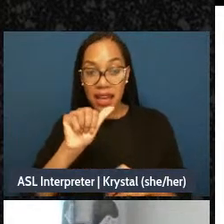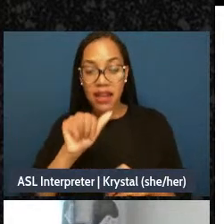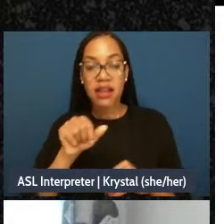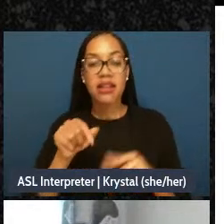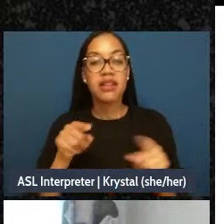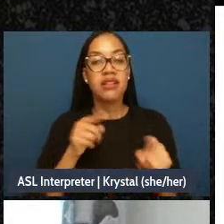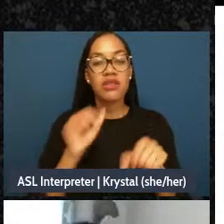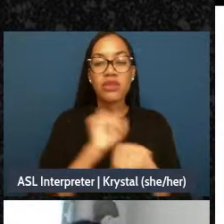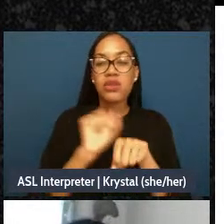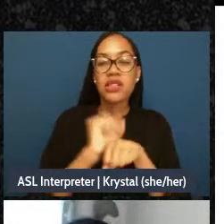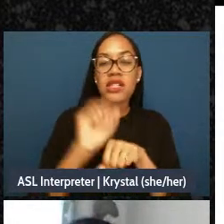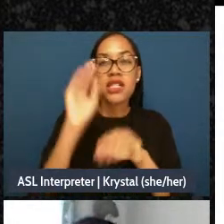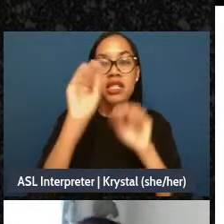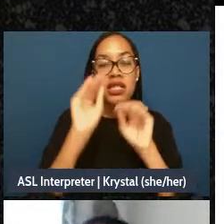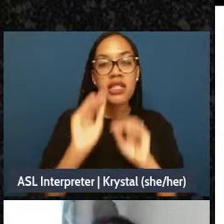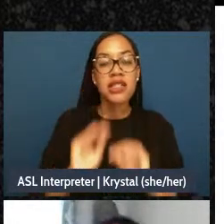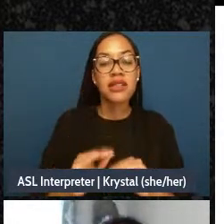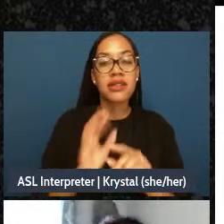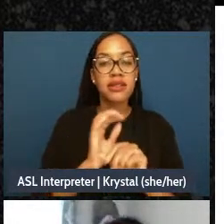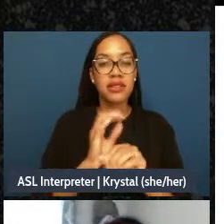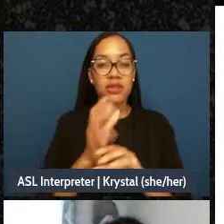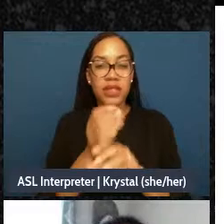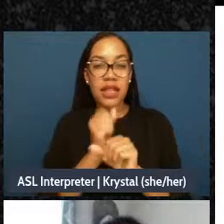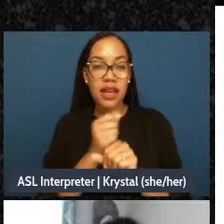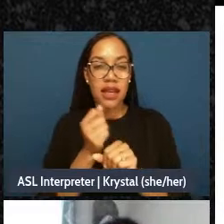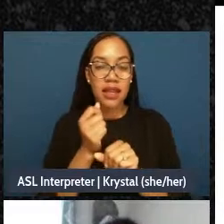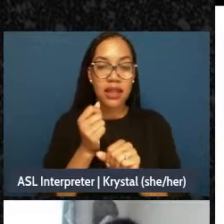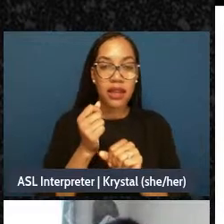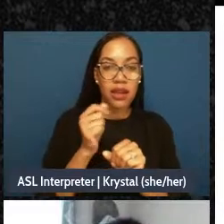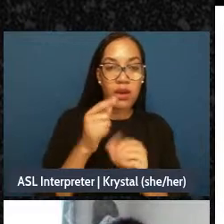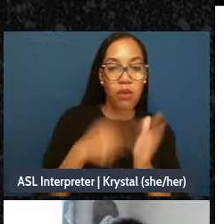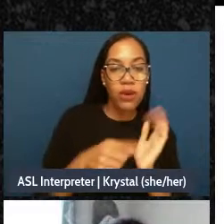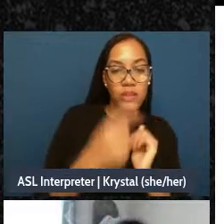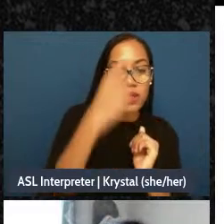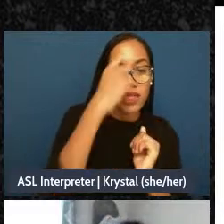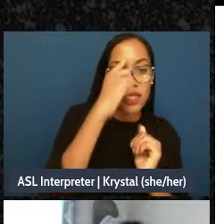you appreciated, what you think can be improved on, what you think could be added, you know. So